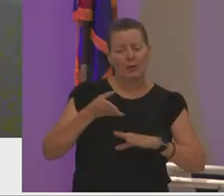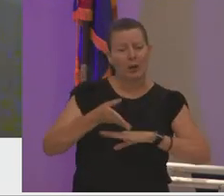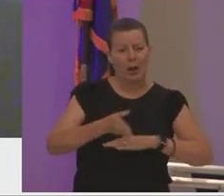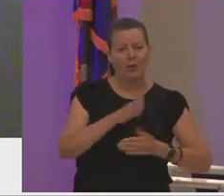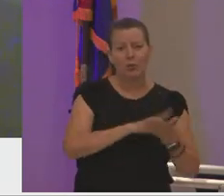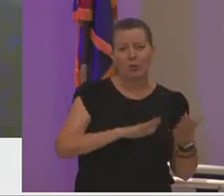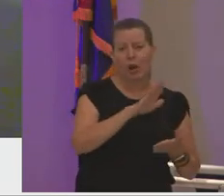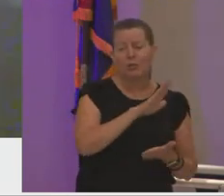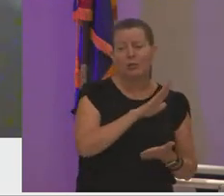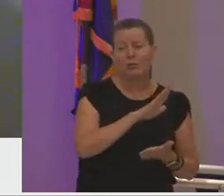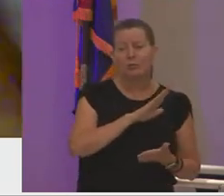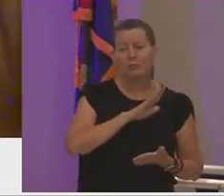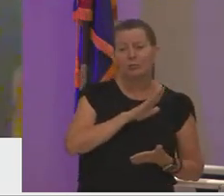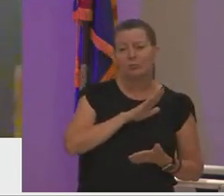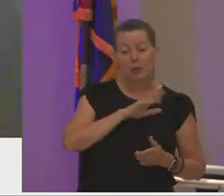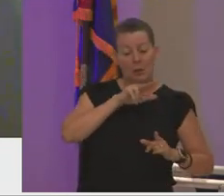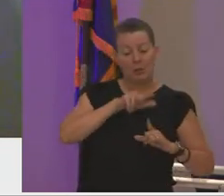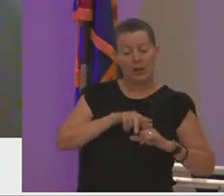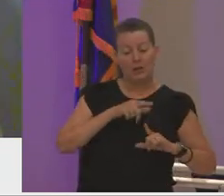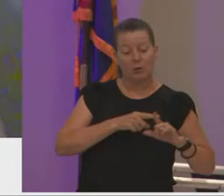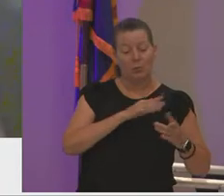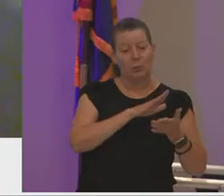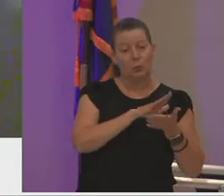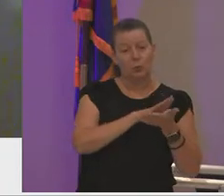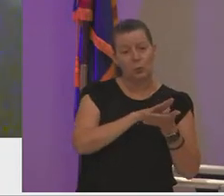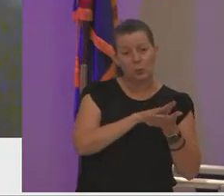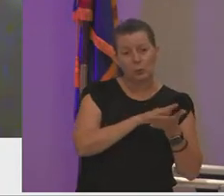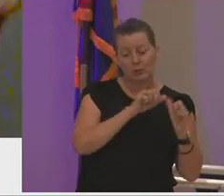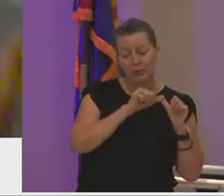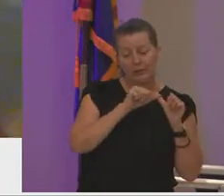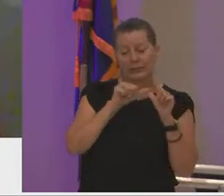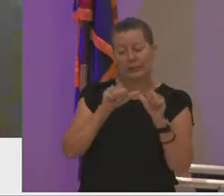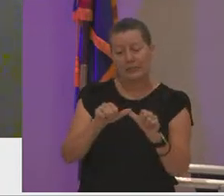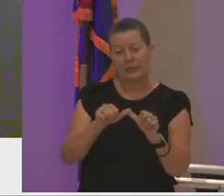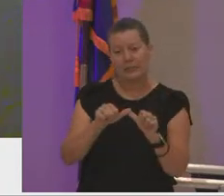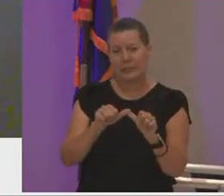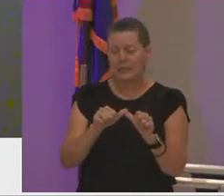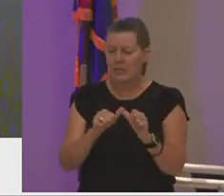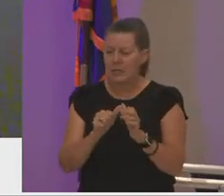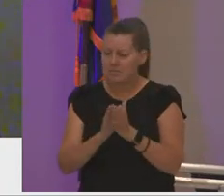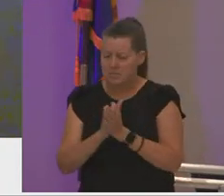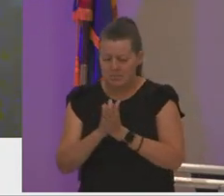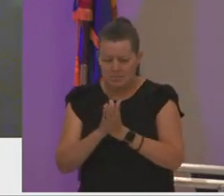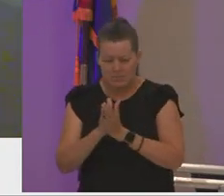by applying what i learned in school with consistency and sheer determination i wanted